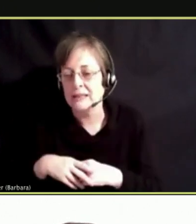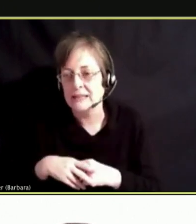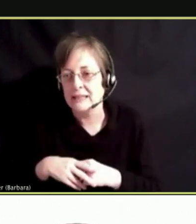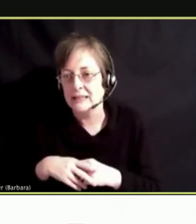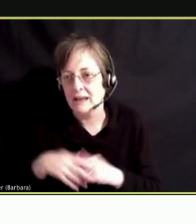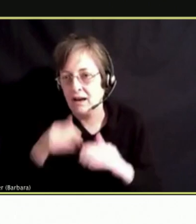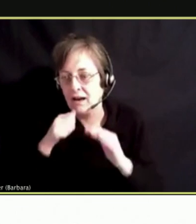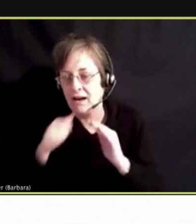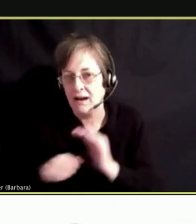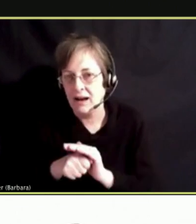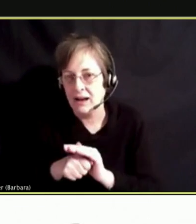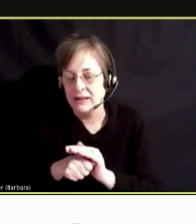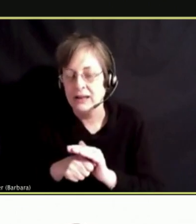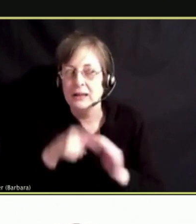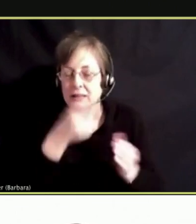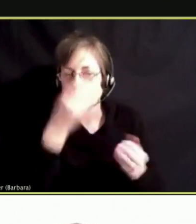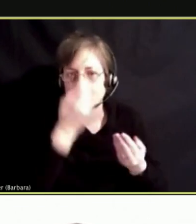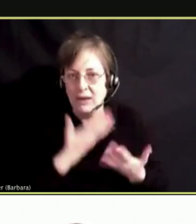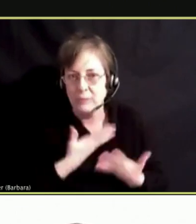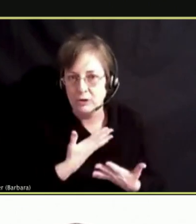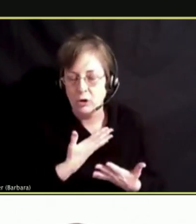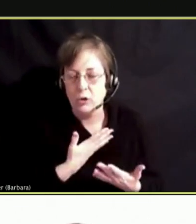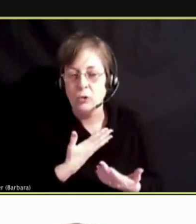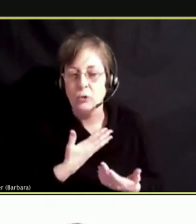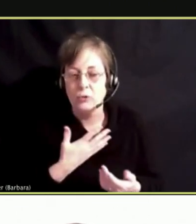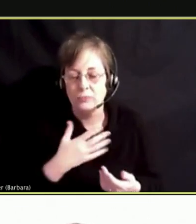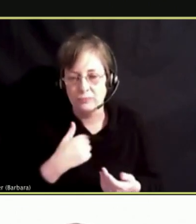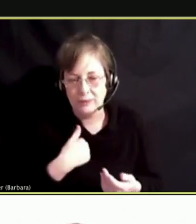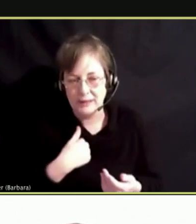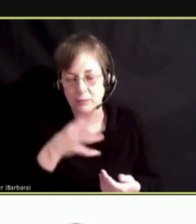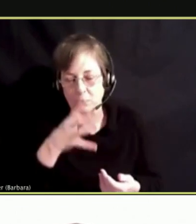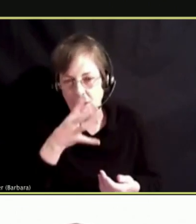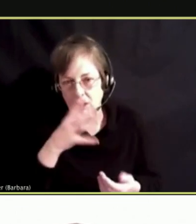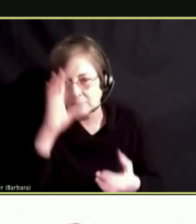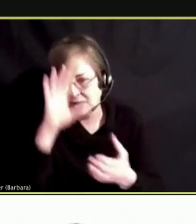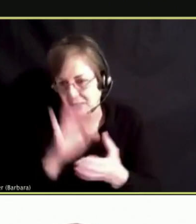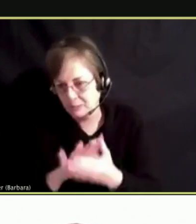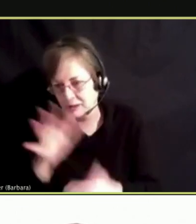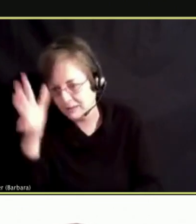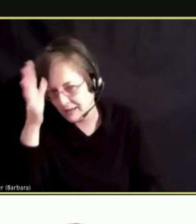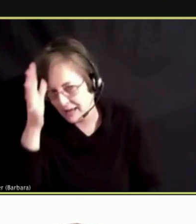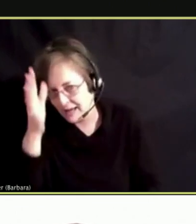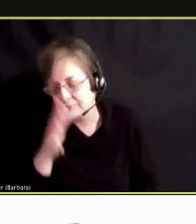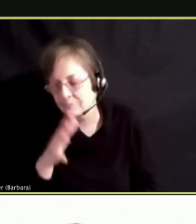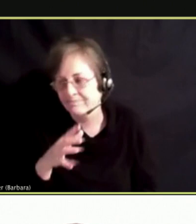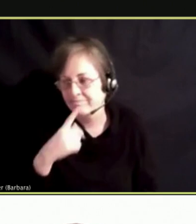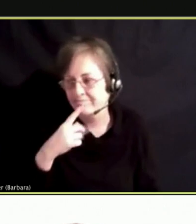AND TO MY HUSBAND AS DAD TO SAY I DON'T THINK MY BROTHER SHOULD BE DOING THIS.